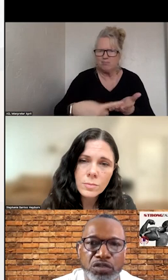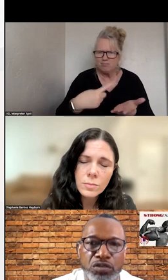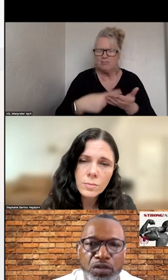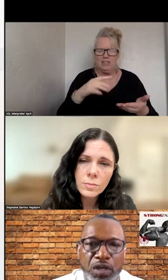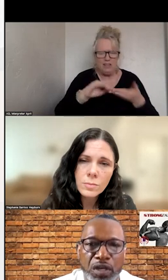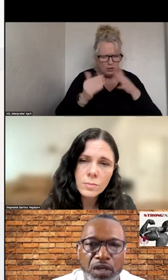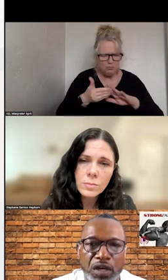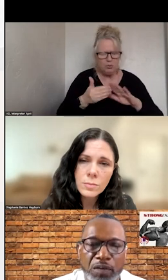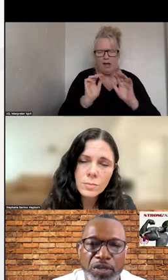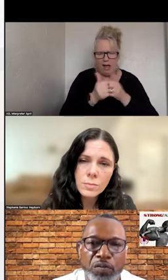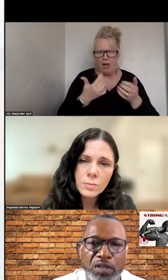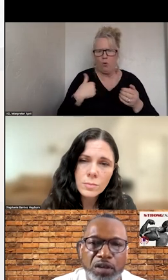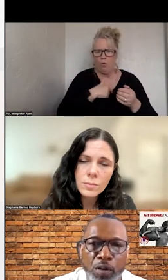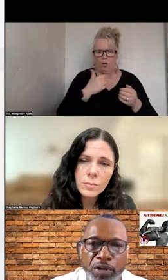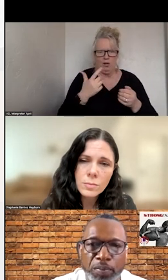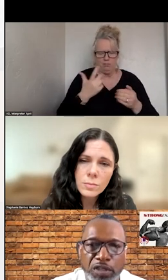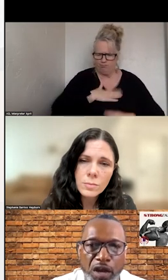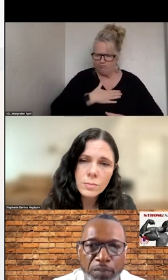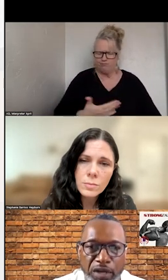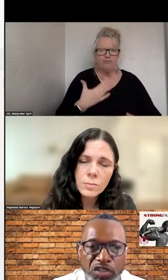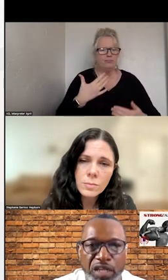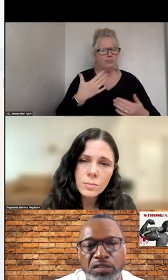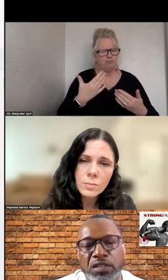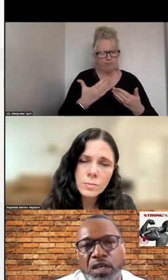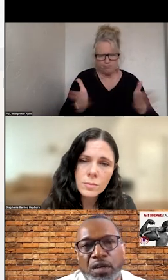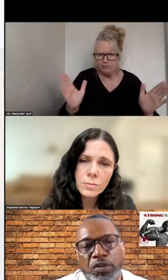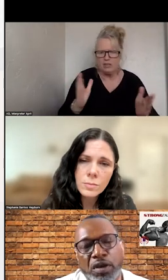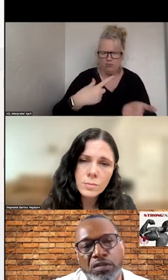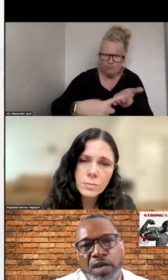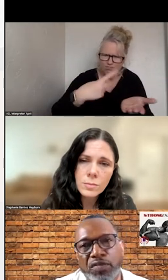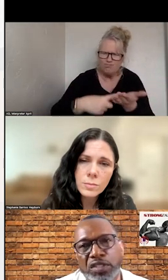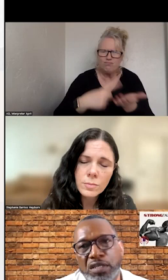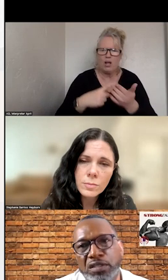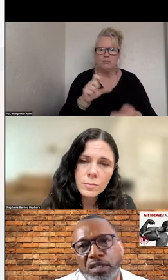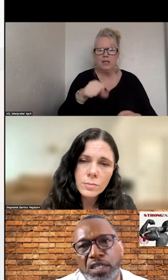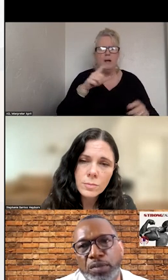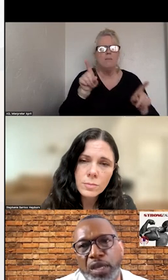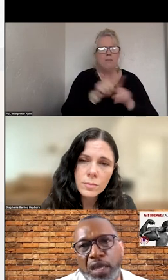NEED TO HAVE THAT WE NEED TO BE OPEN AND WILLING TO TALK ABOUT THE CHALLENGES, BUT THERE ARE CONVERSATIONS THAT NEED TO BE